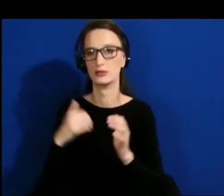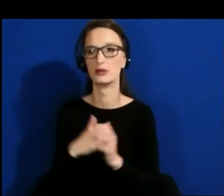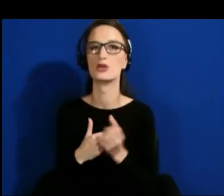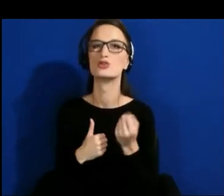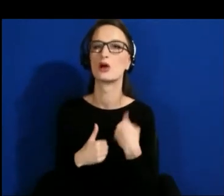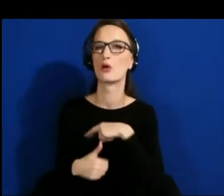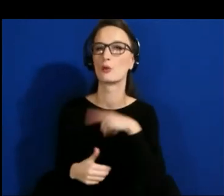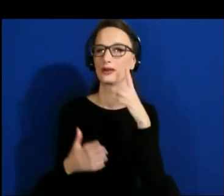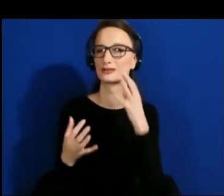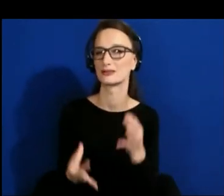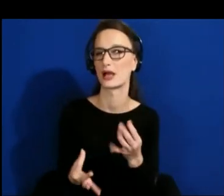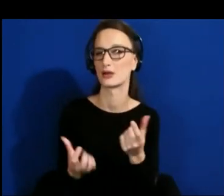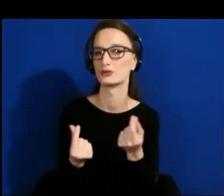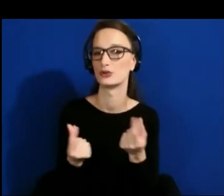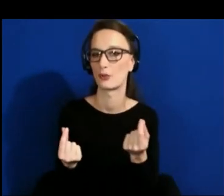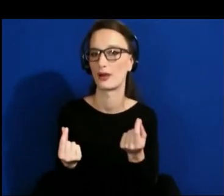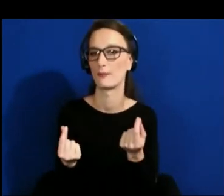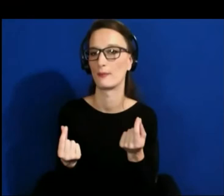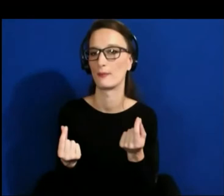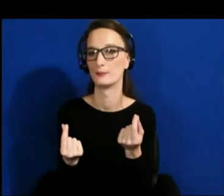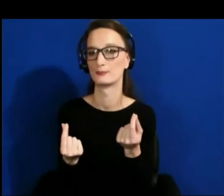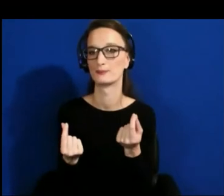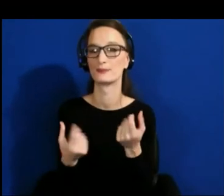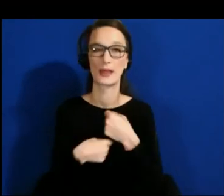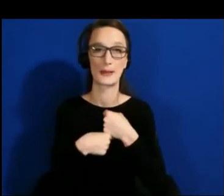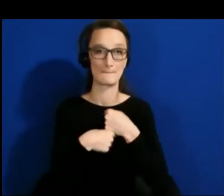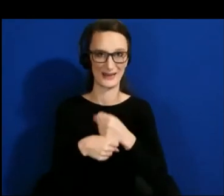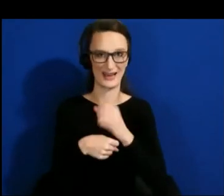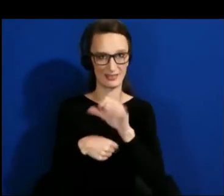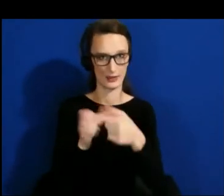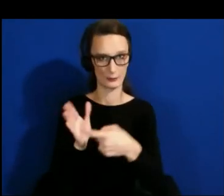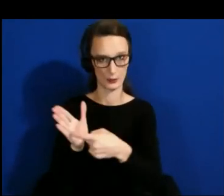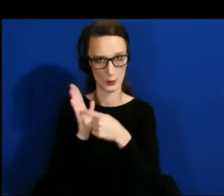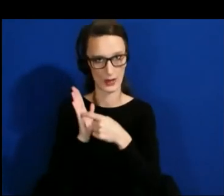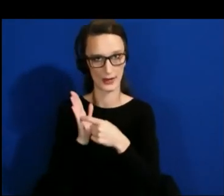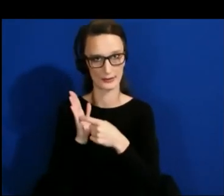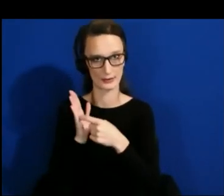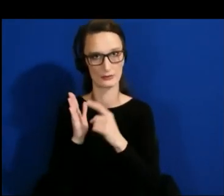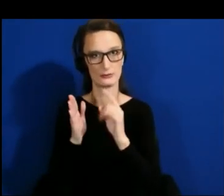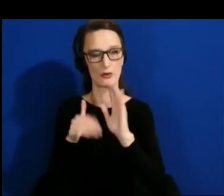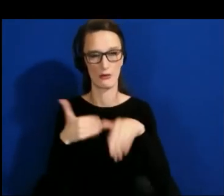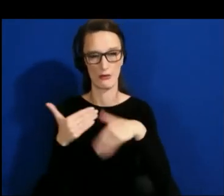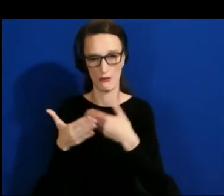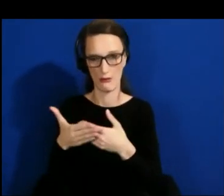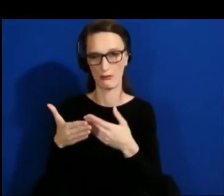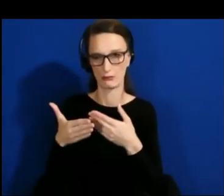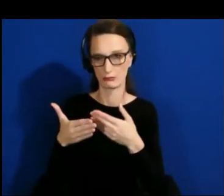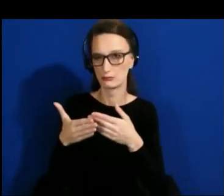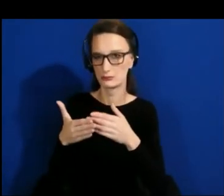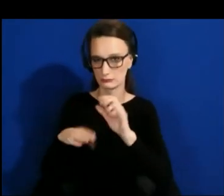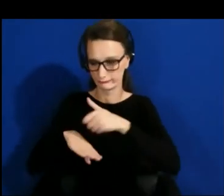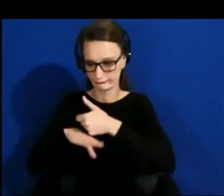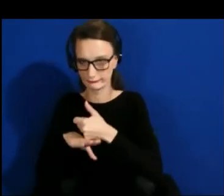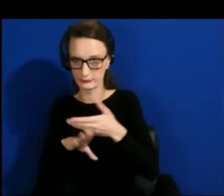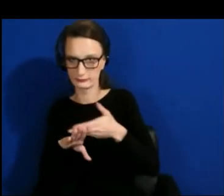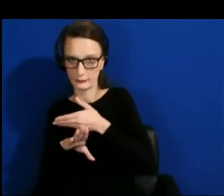We are making them required for now and listening to the community and seeing which ones, you